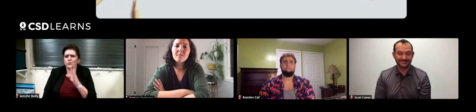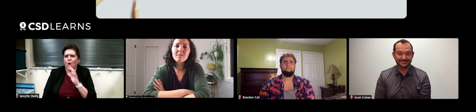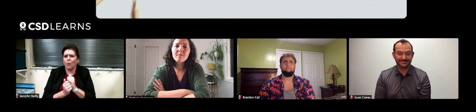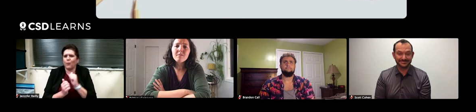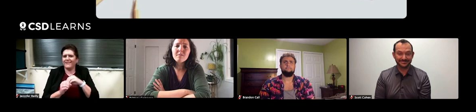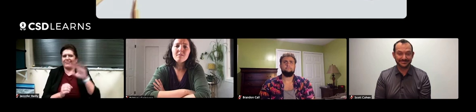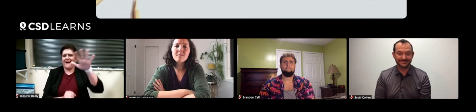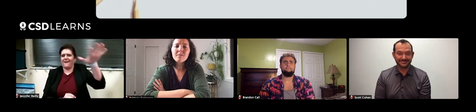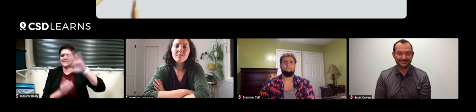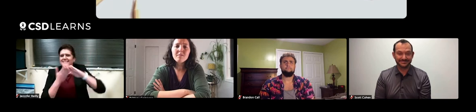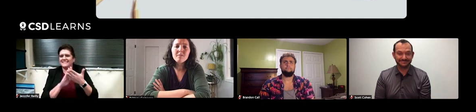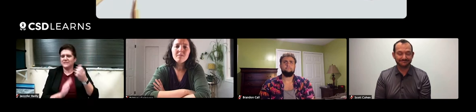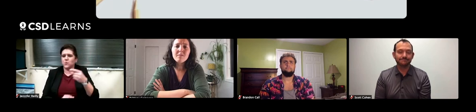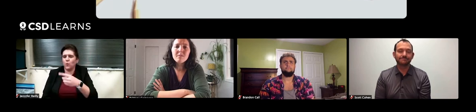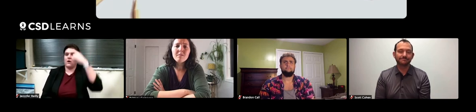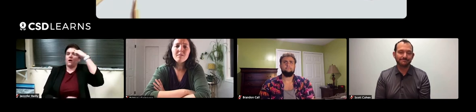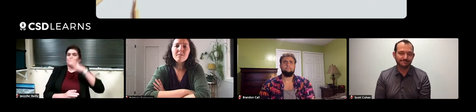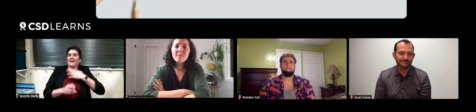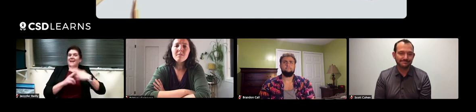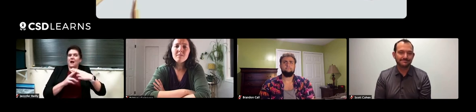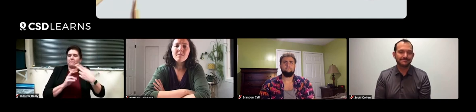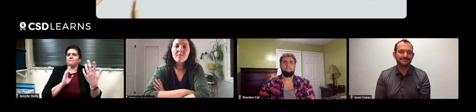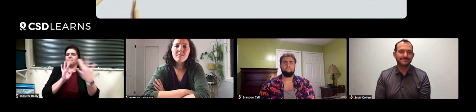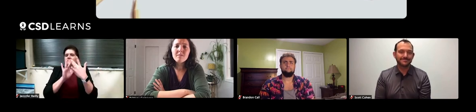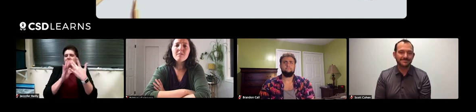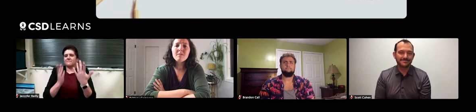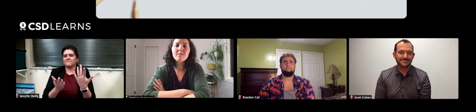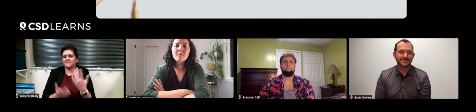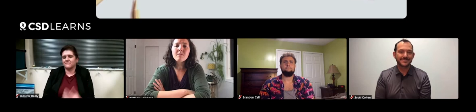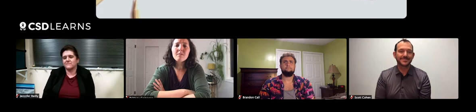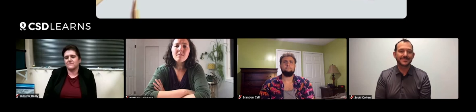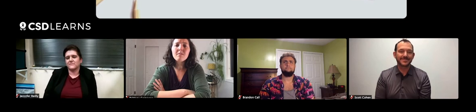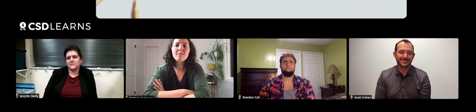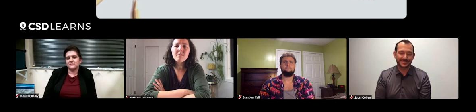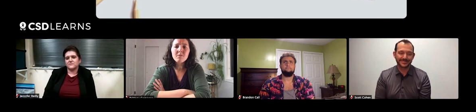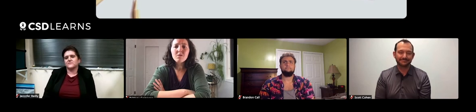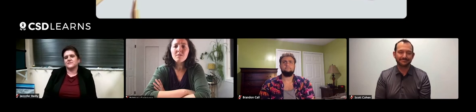but didn't know who they could speak with in their city, and my name was brought up and they reached out to me.